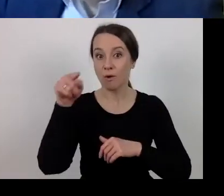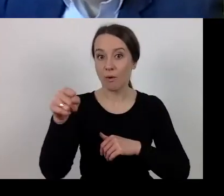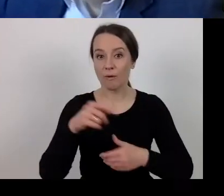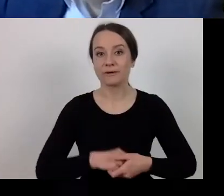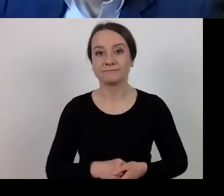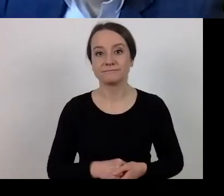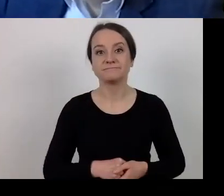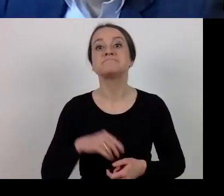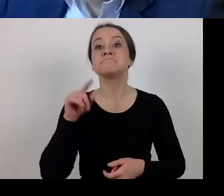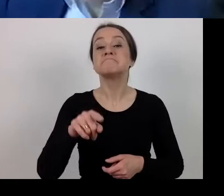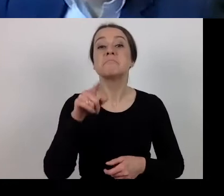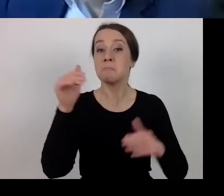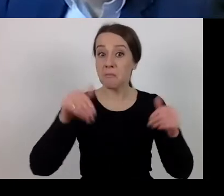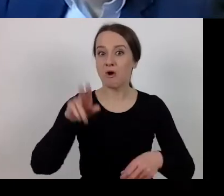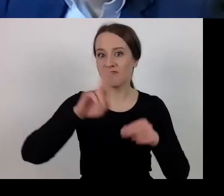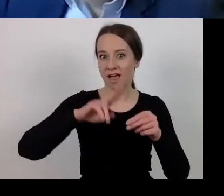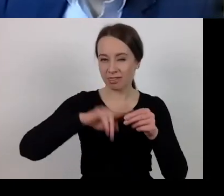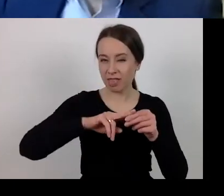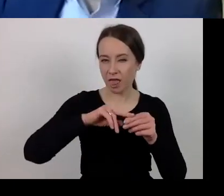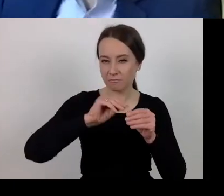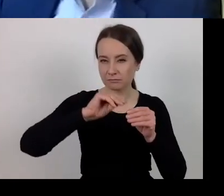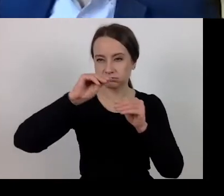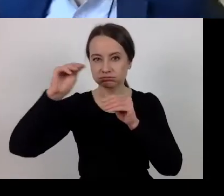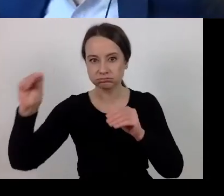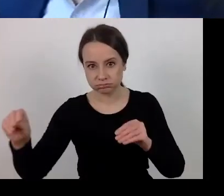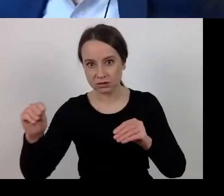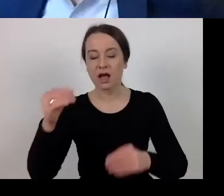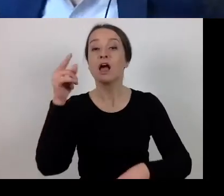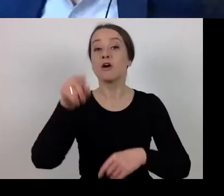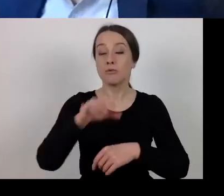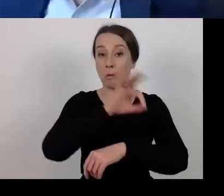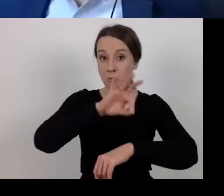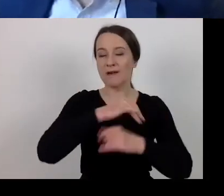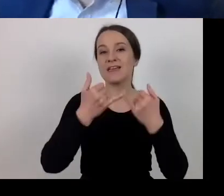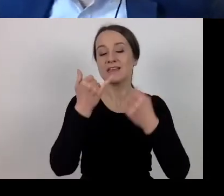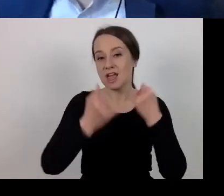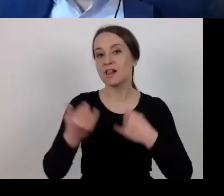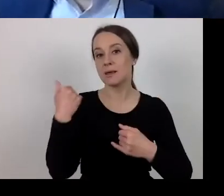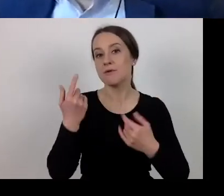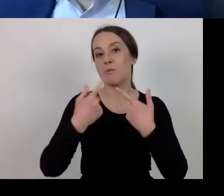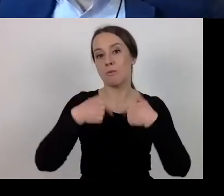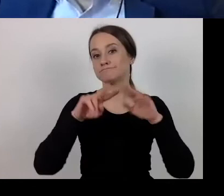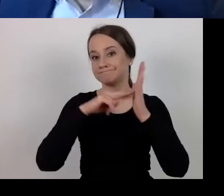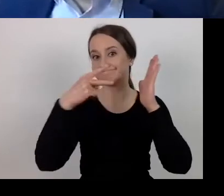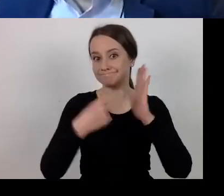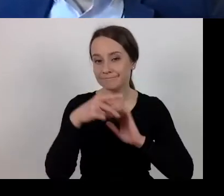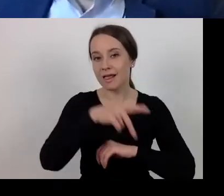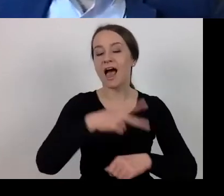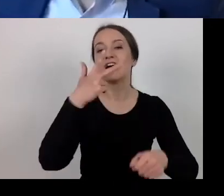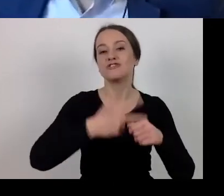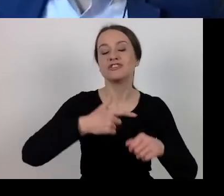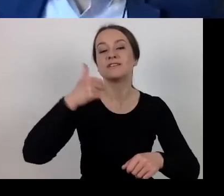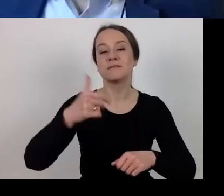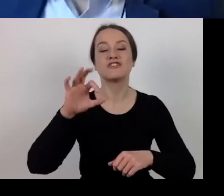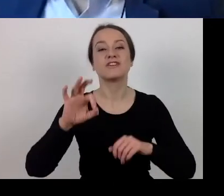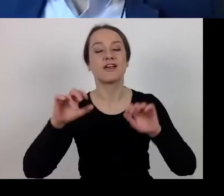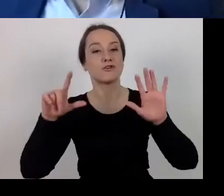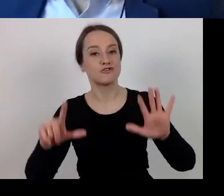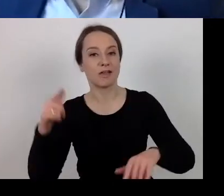to extend the project implementation if it was due by 31 July 2023,